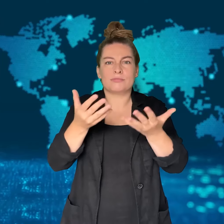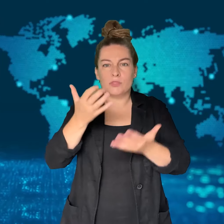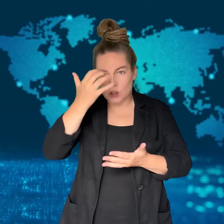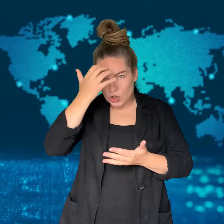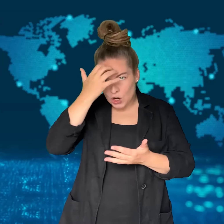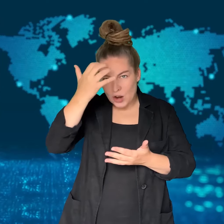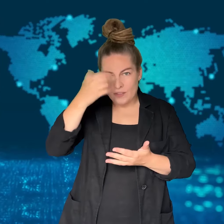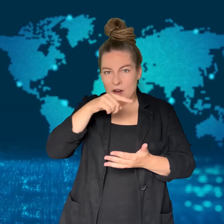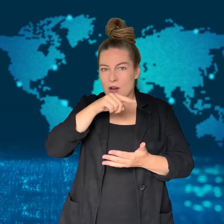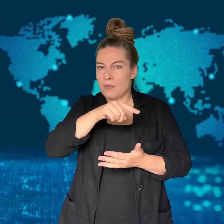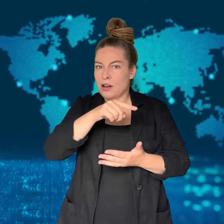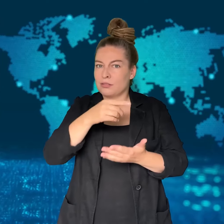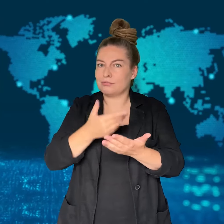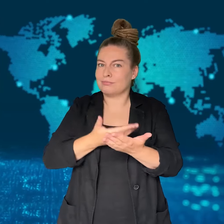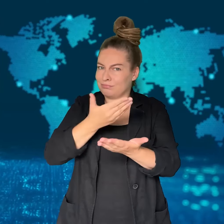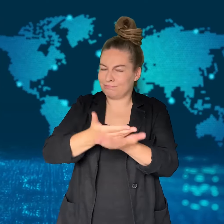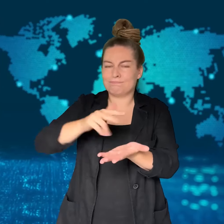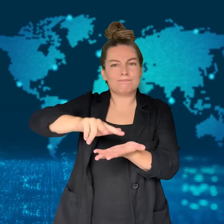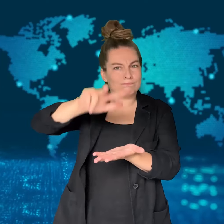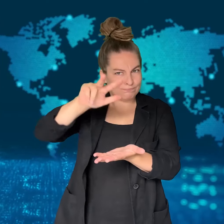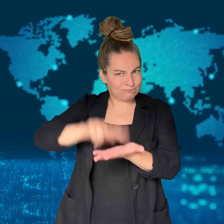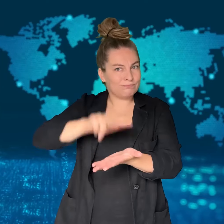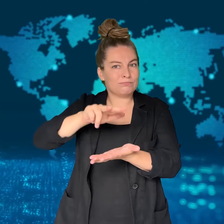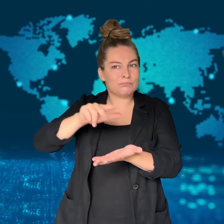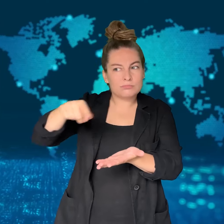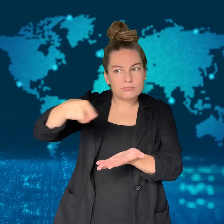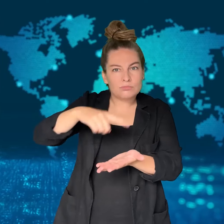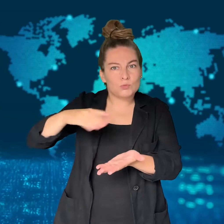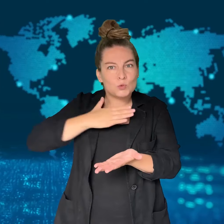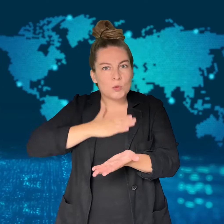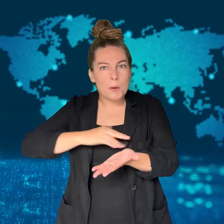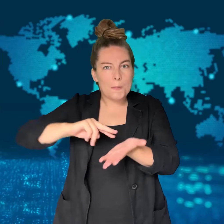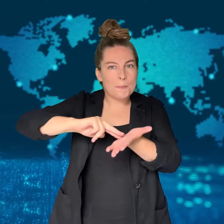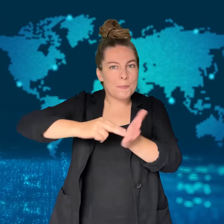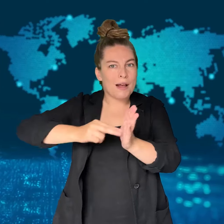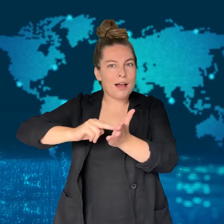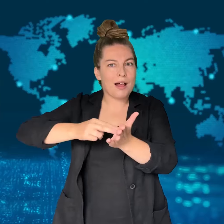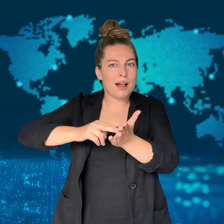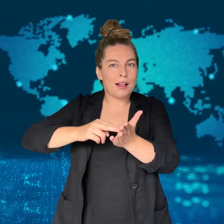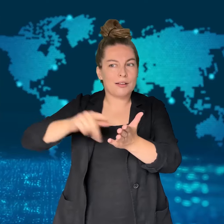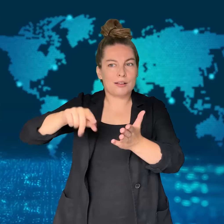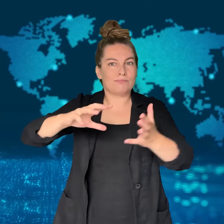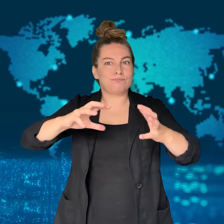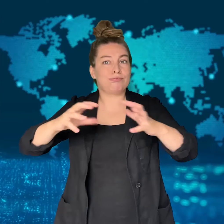a planned attack at the stadium.